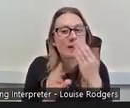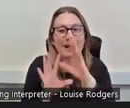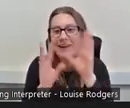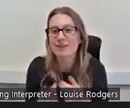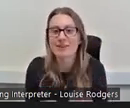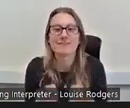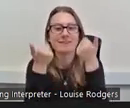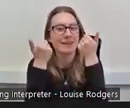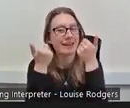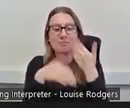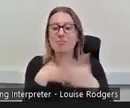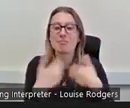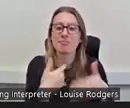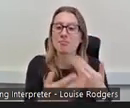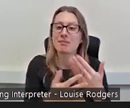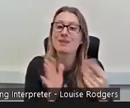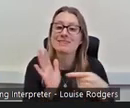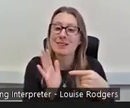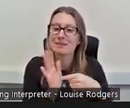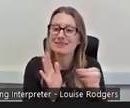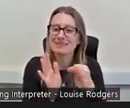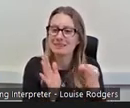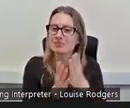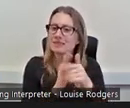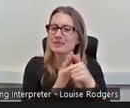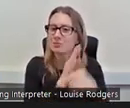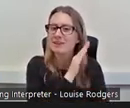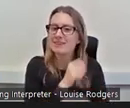Tullibody is quite a deprived area, so I attended Lornshill Academy,